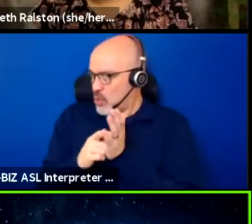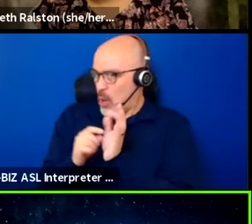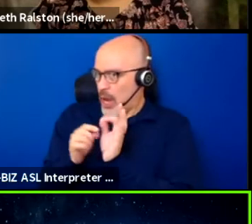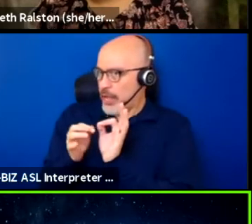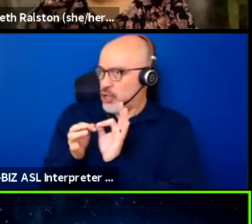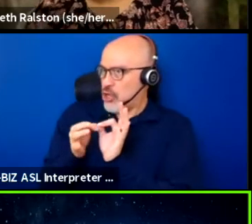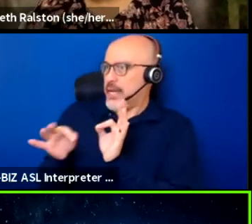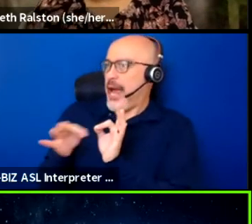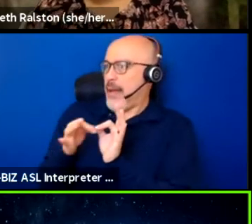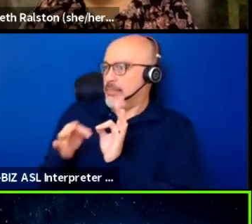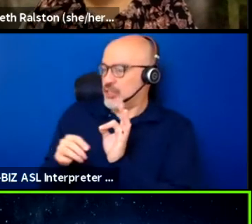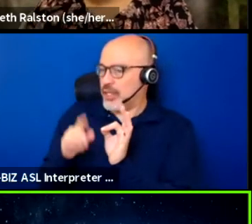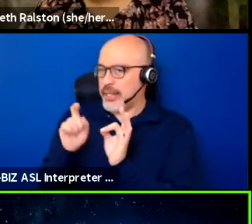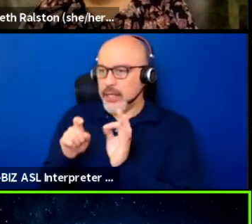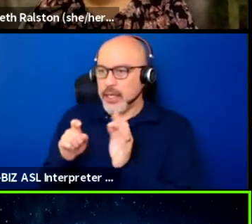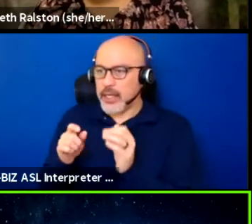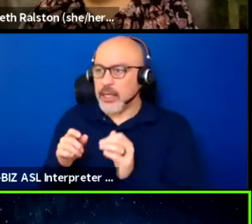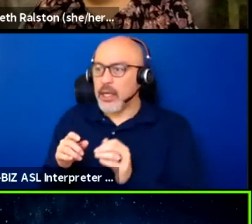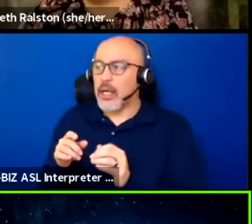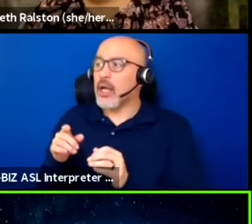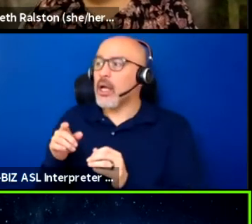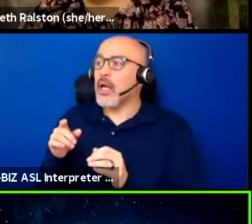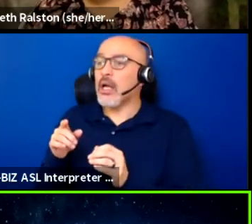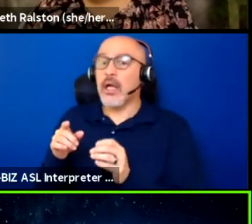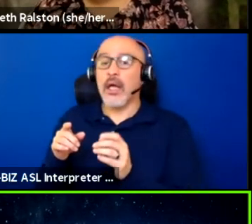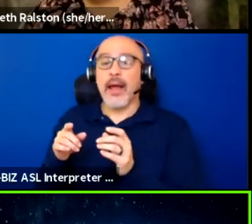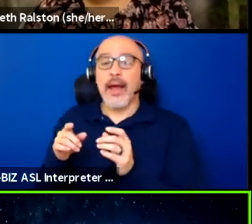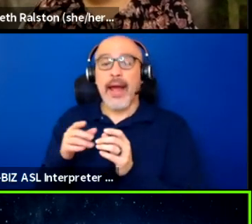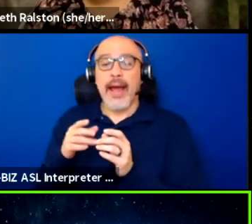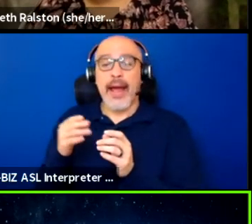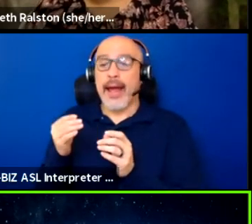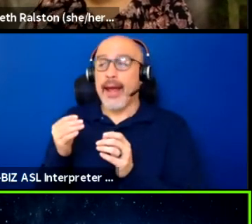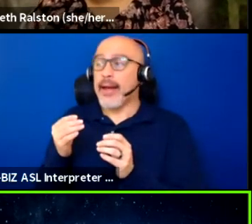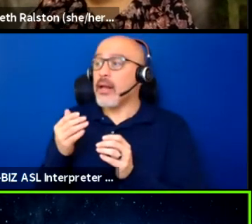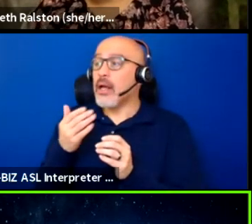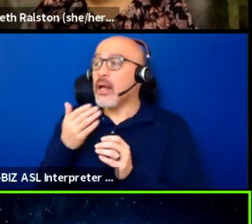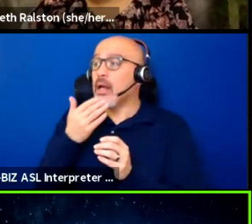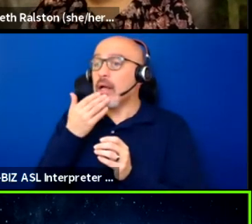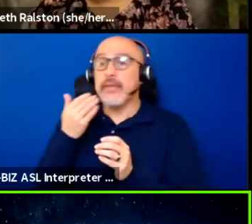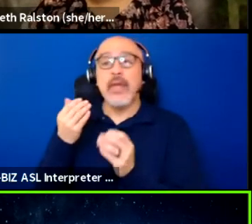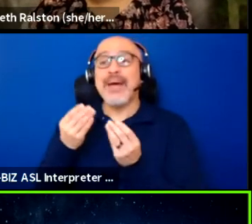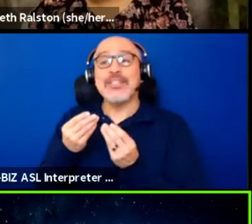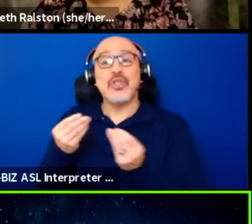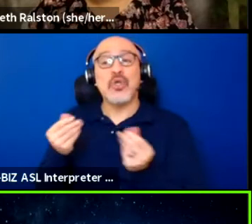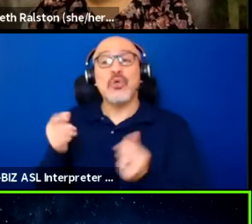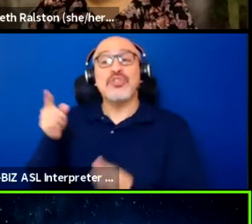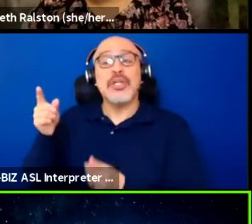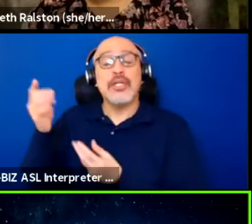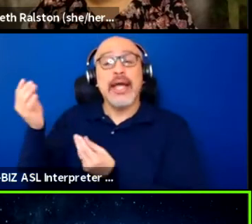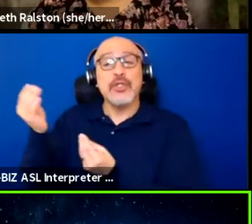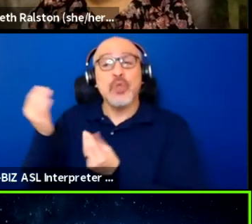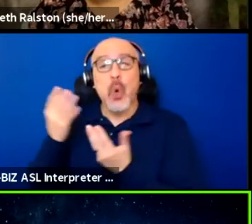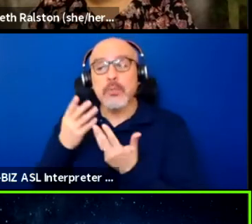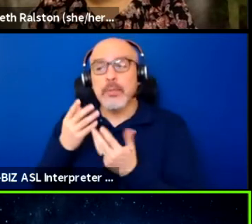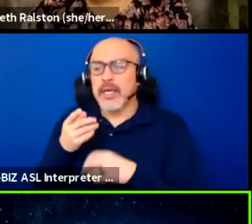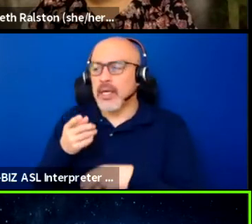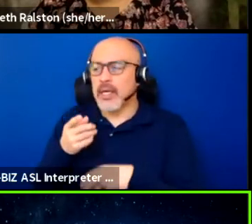and the best they got, the best solution they had for me at the time was to, they sent me